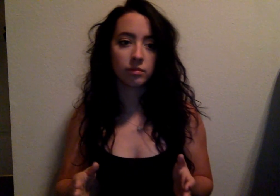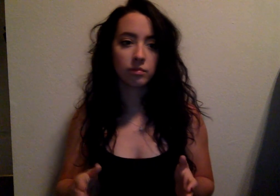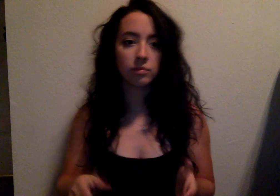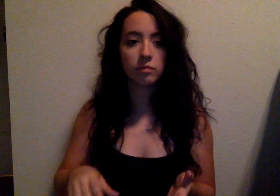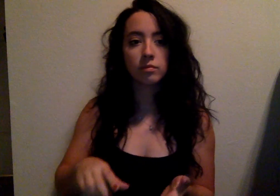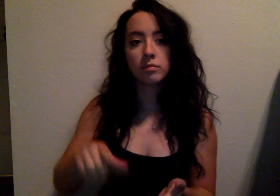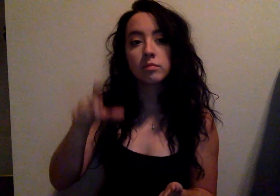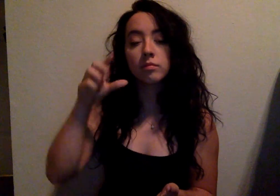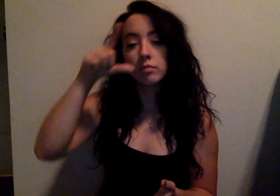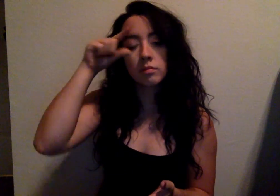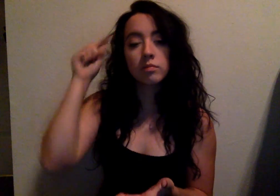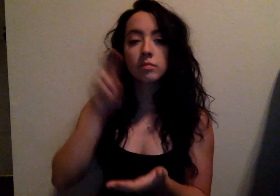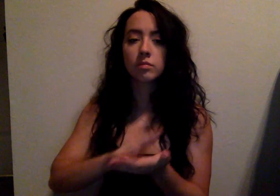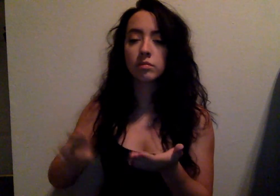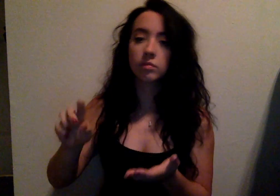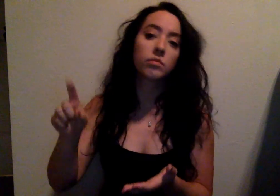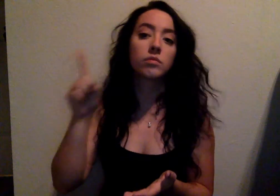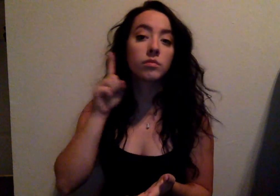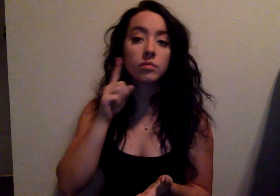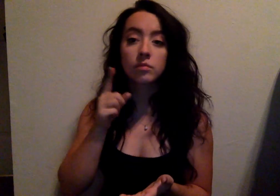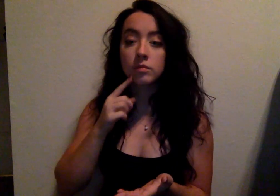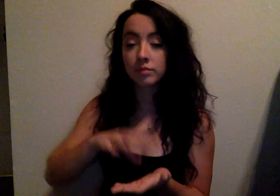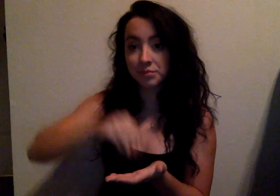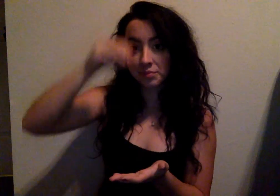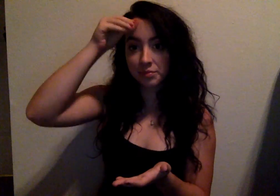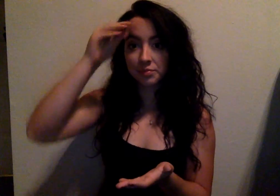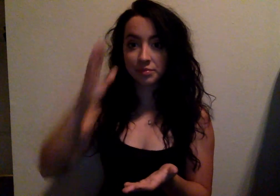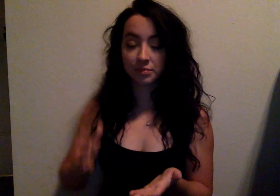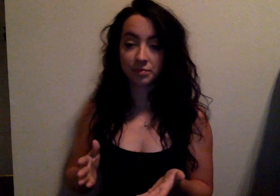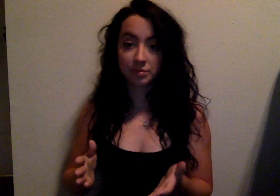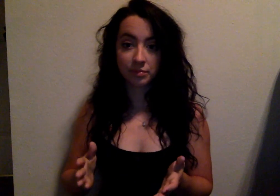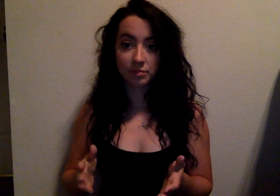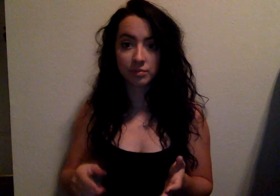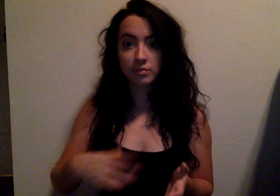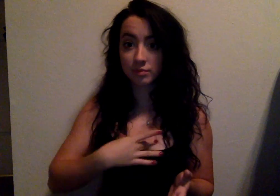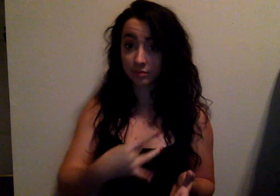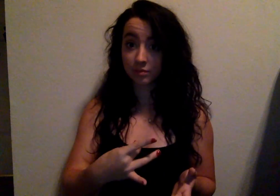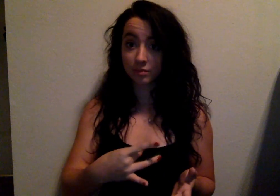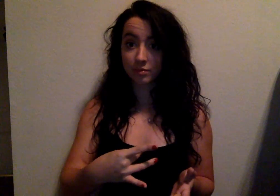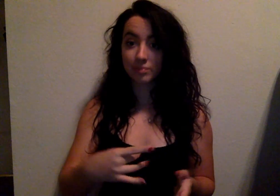Do Deaf students like Gallaudet University?